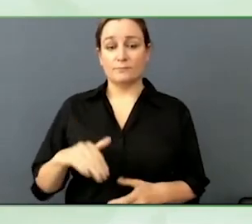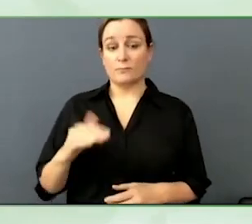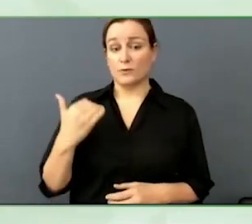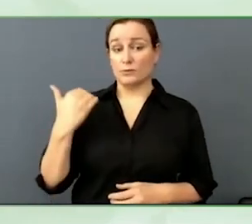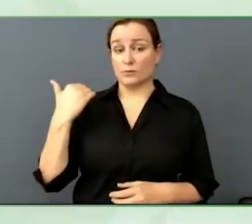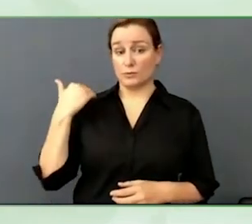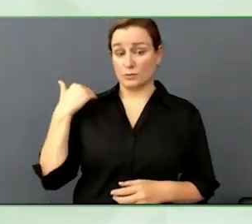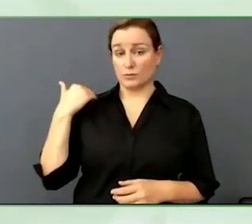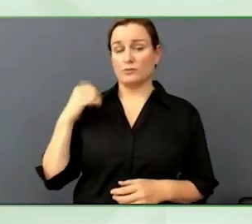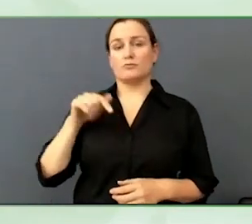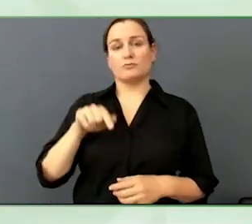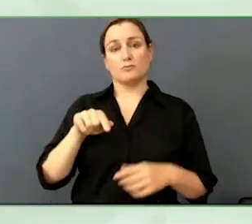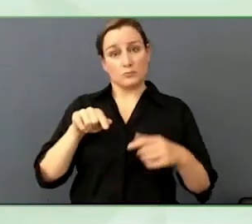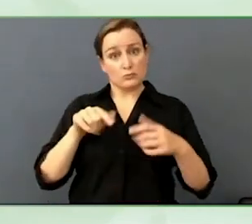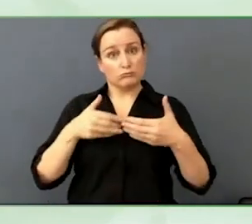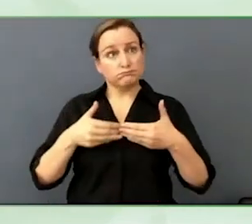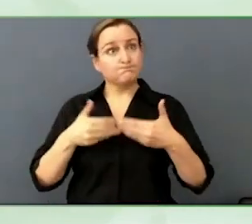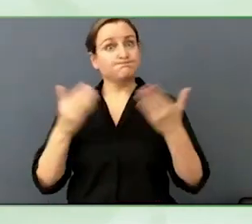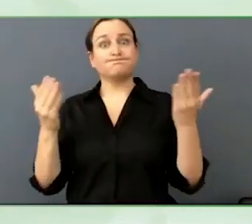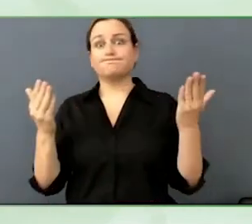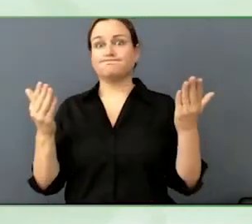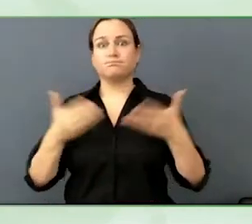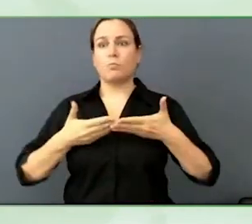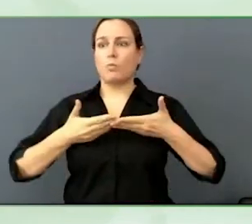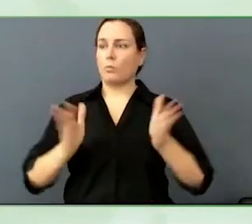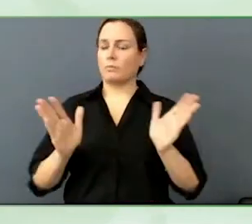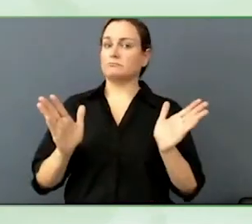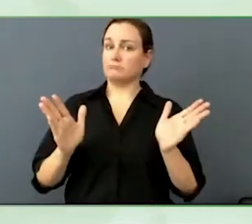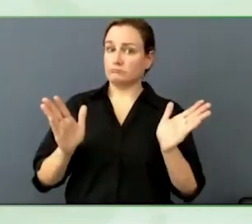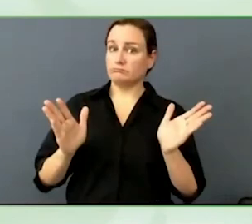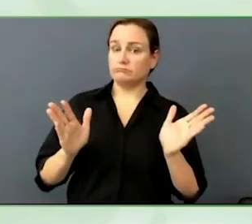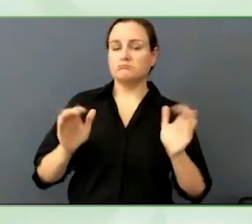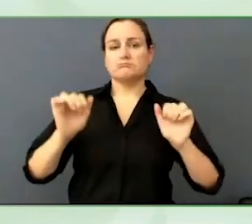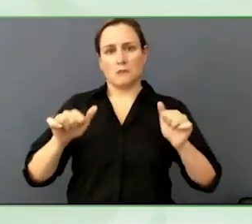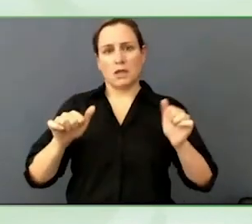They have put in a really nice user interface that is like a